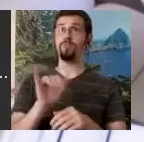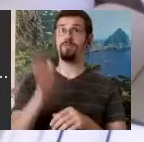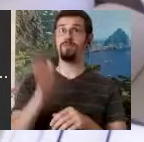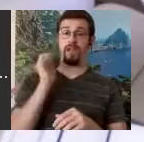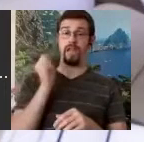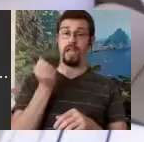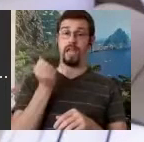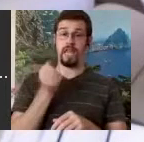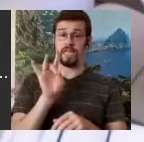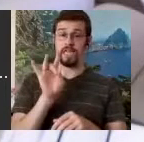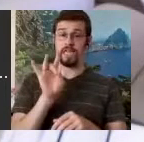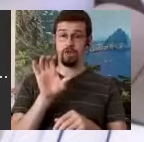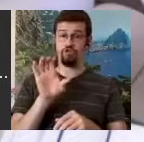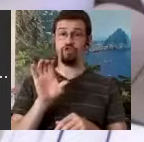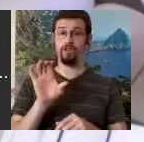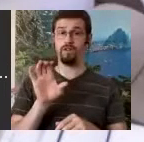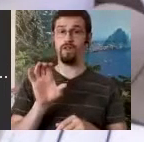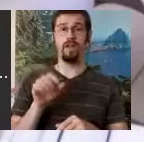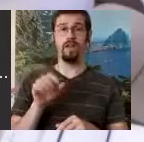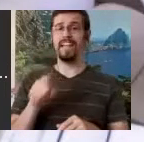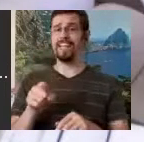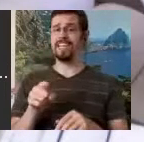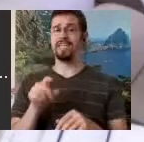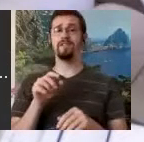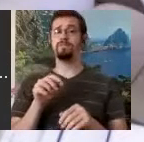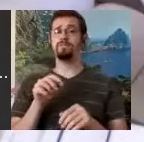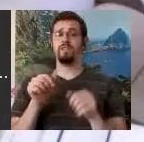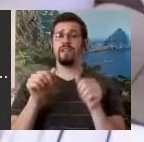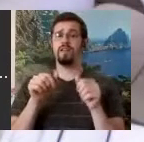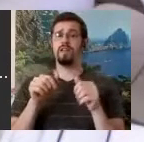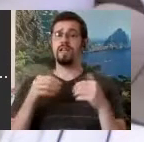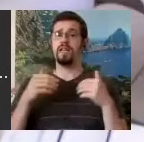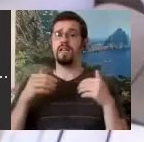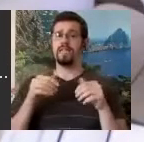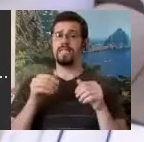stick figure dance notation system wasn't something totally new. Stick